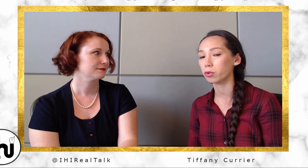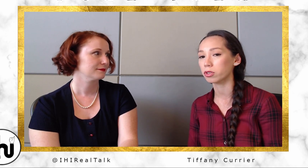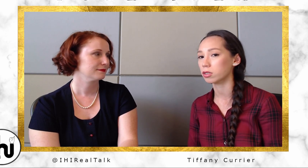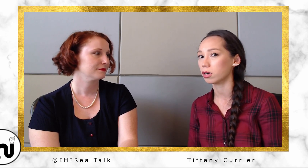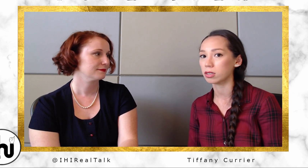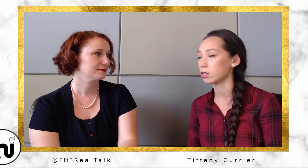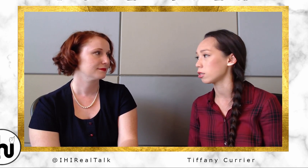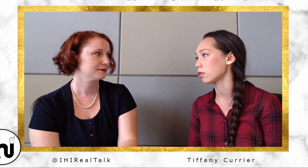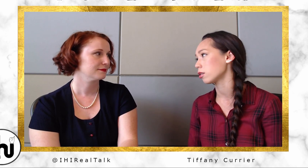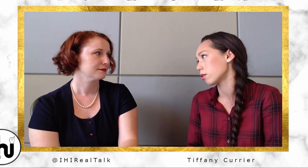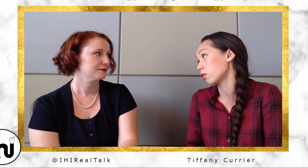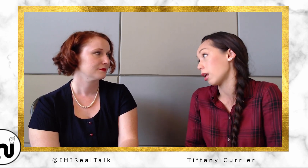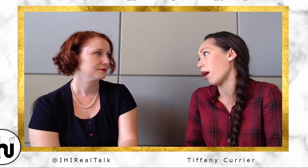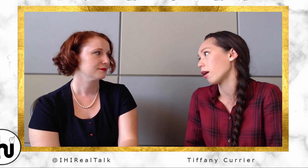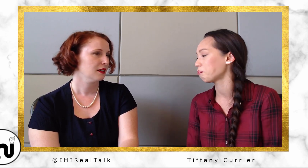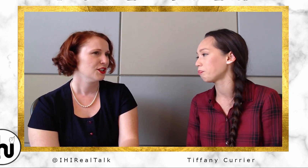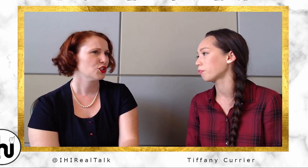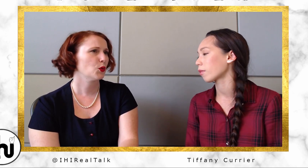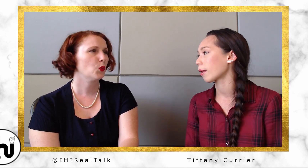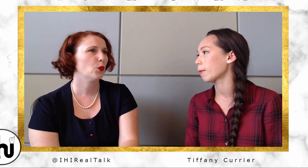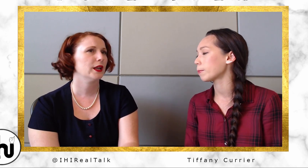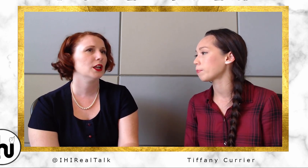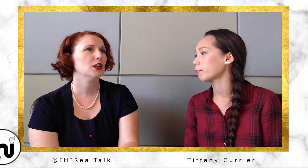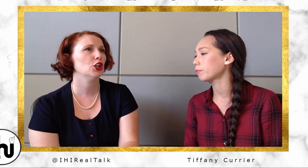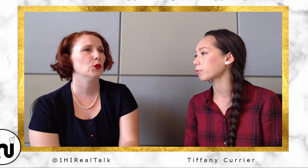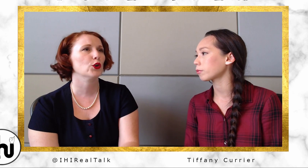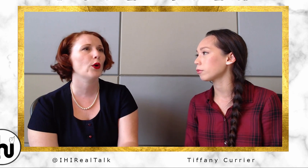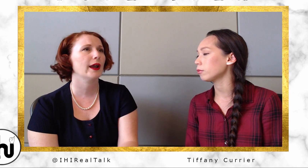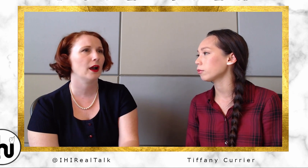It's not as easy as it is today. Desirée: So when you were growing up,